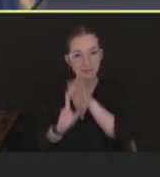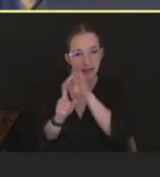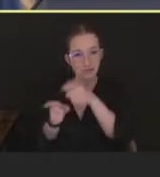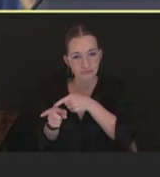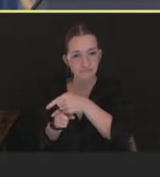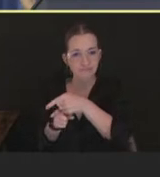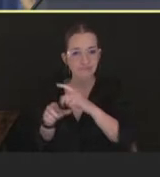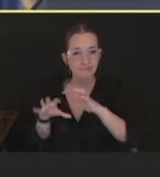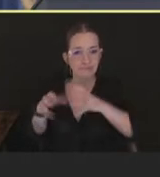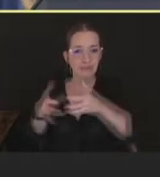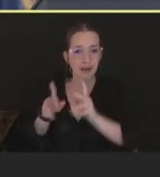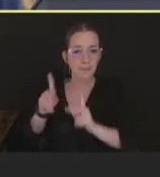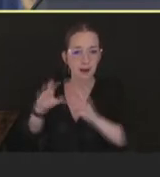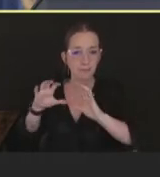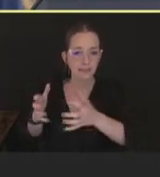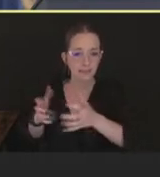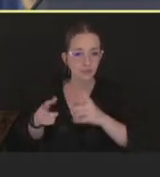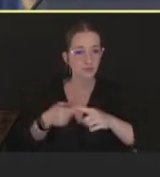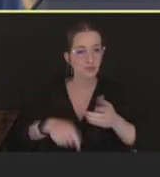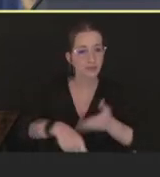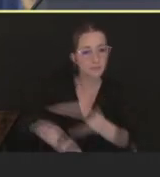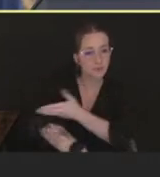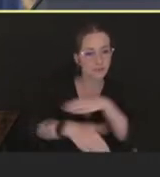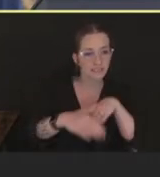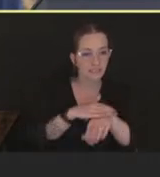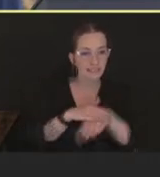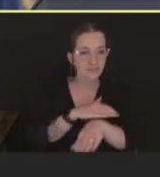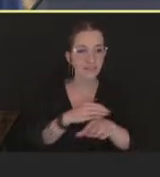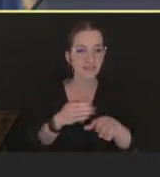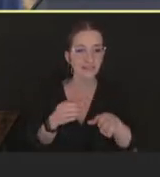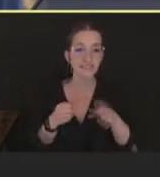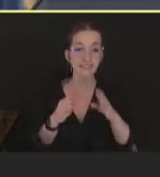to improve the hours that clinics are open, all the things that we learned